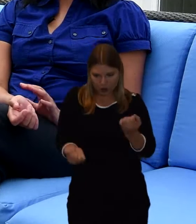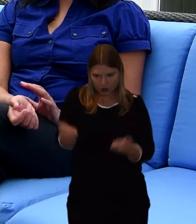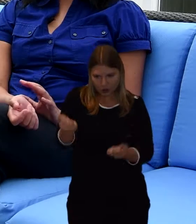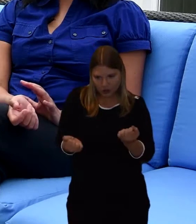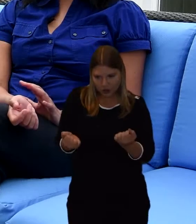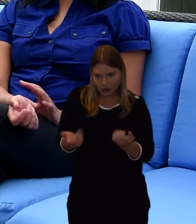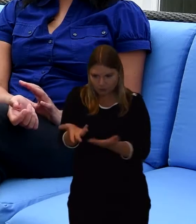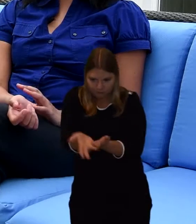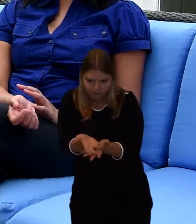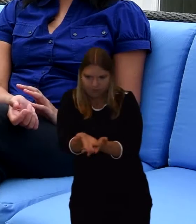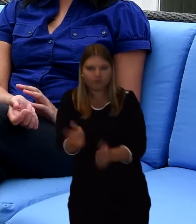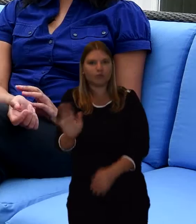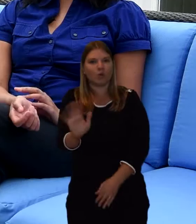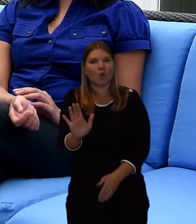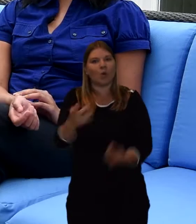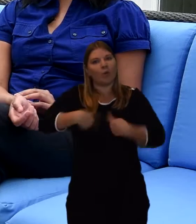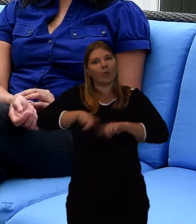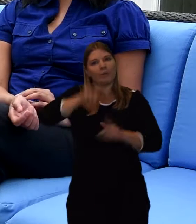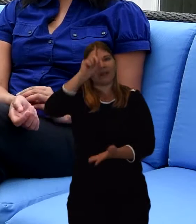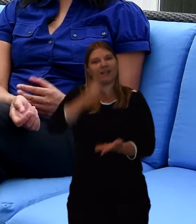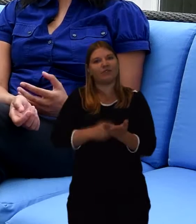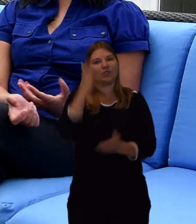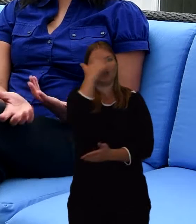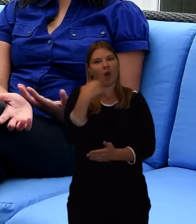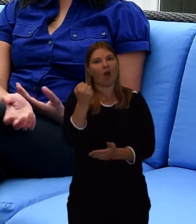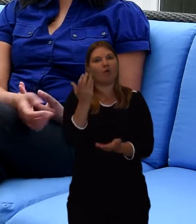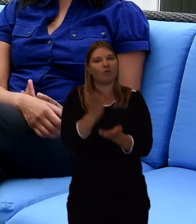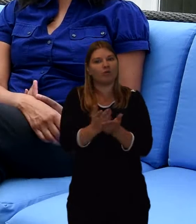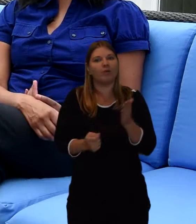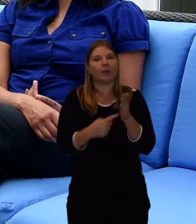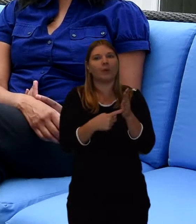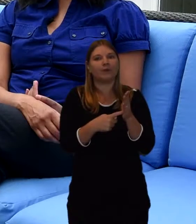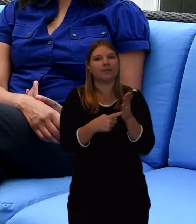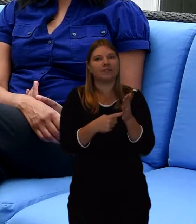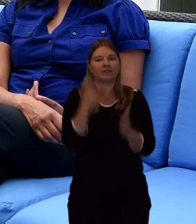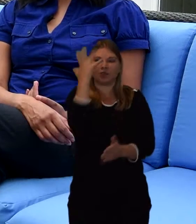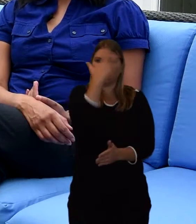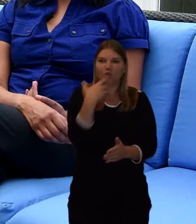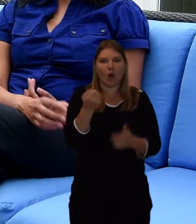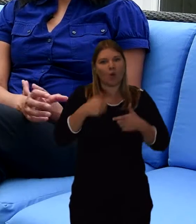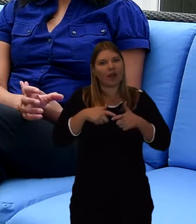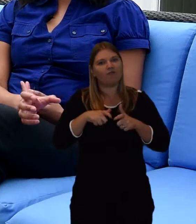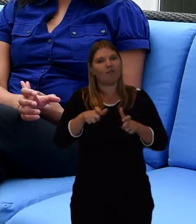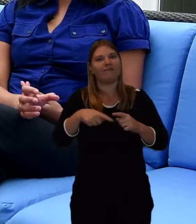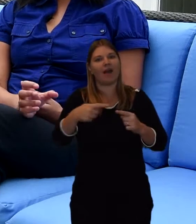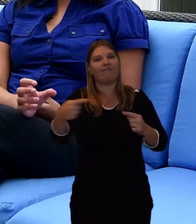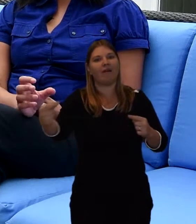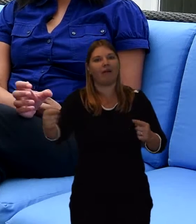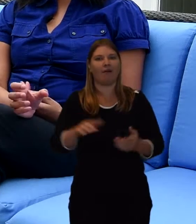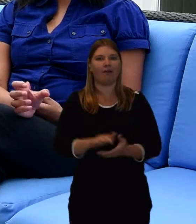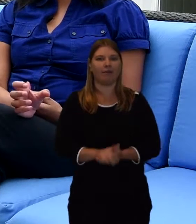We don't believe in that. We believe the body is just a vehicle for the soul. So it's the soul that is eternal.